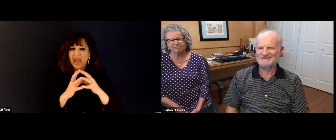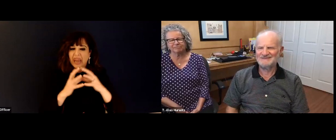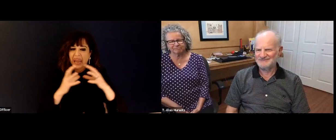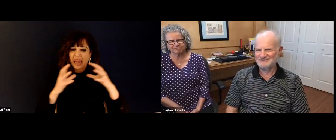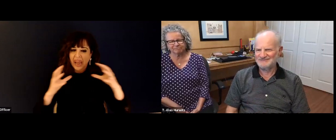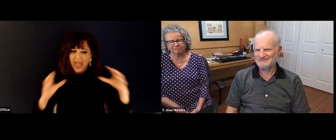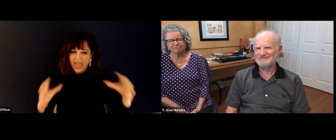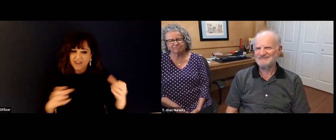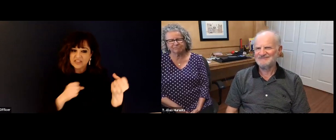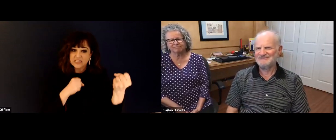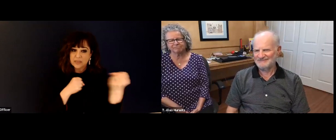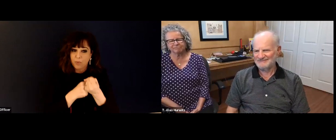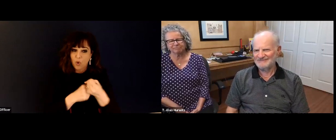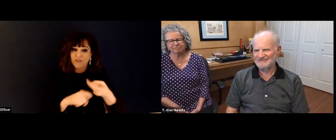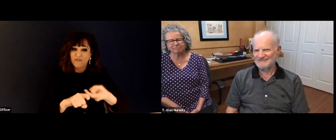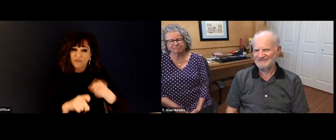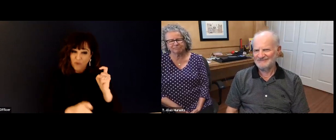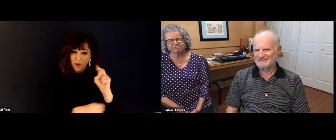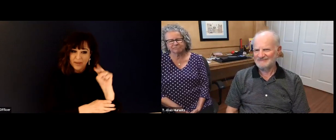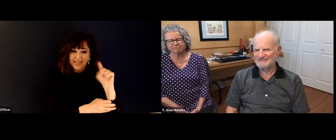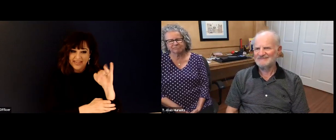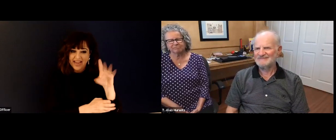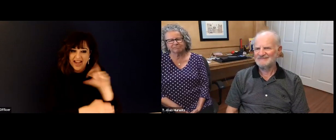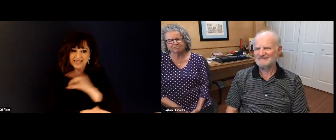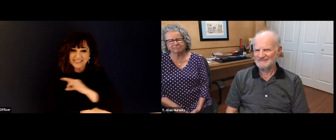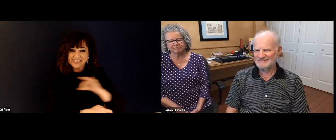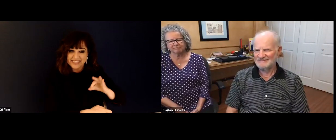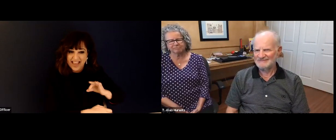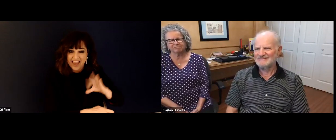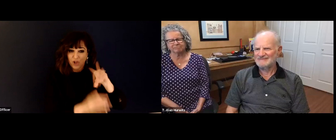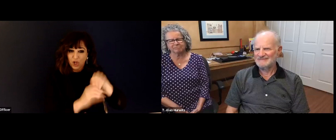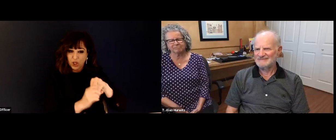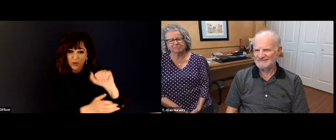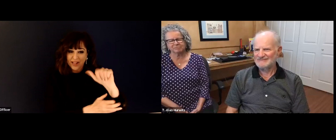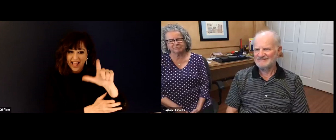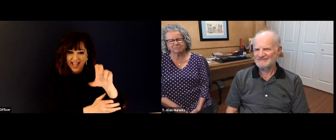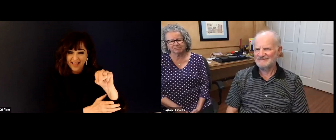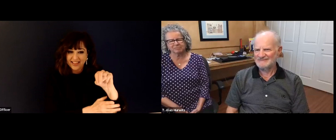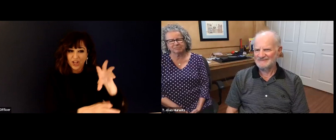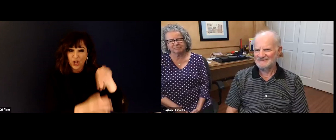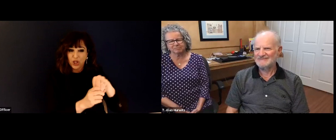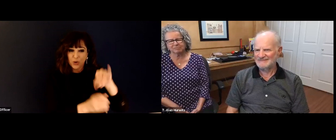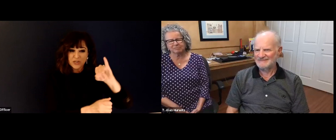busloads of people. And to show support for deaf president. Now,